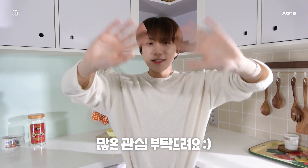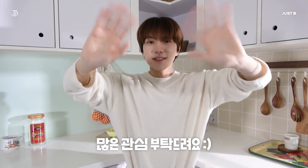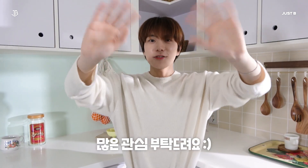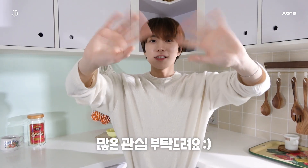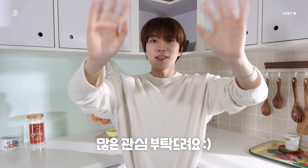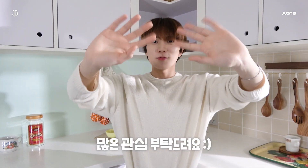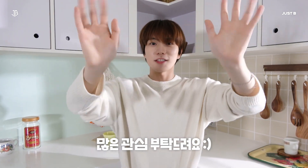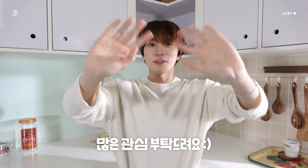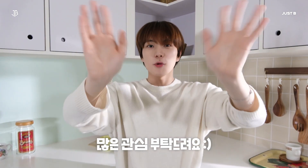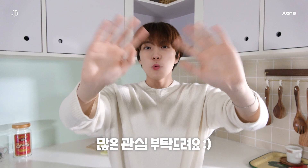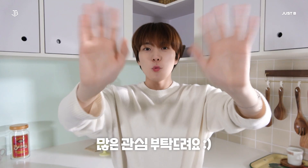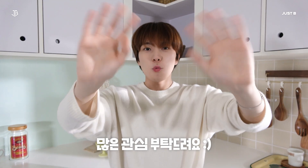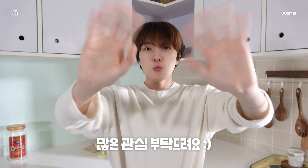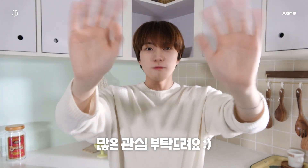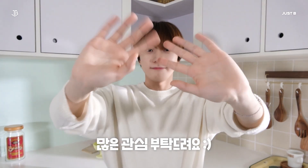Please stay tuned!